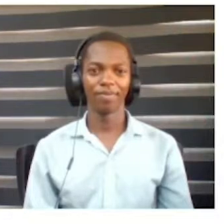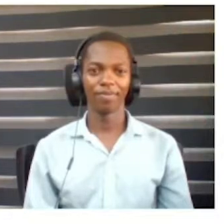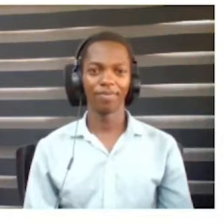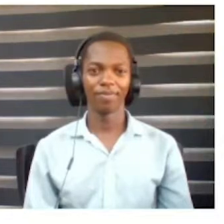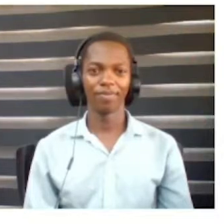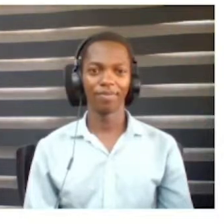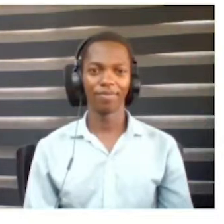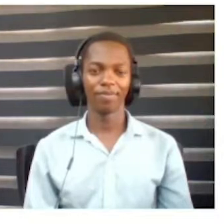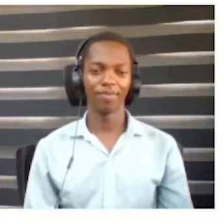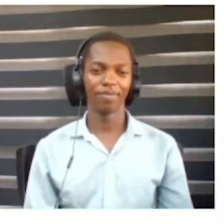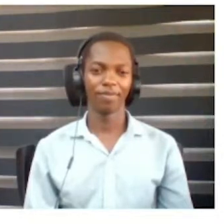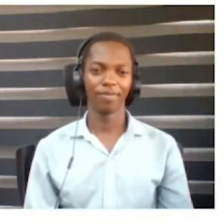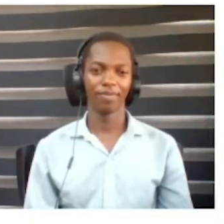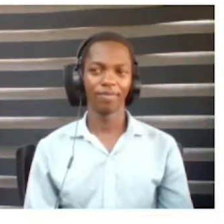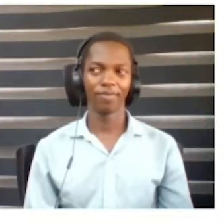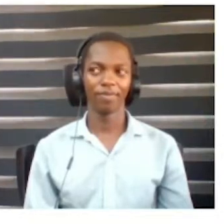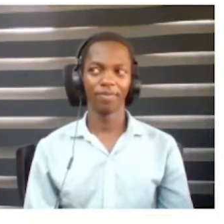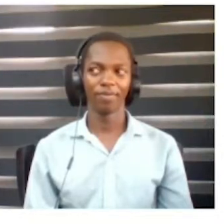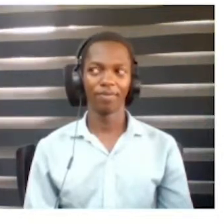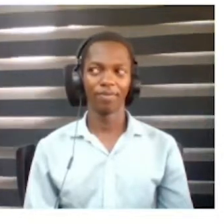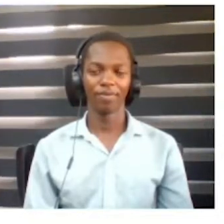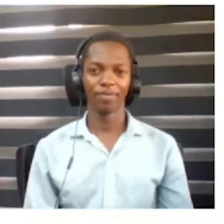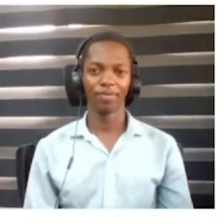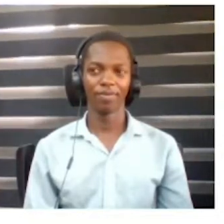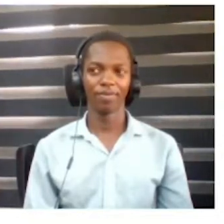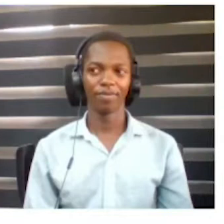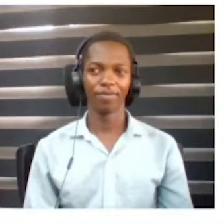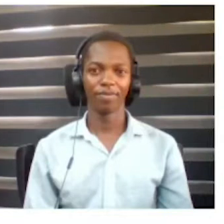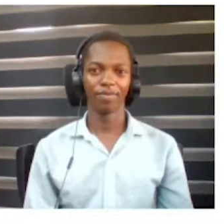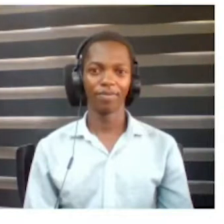This will be a real help in terms of having tools for